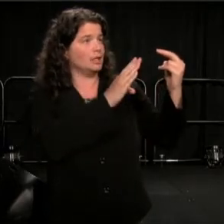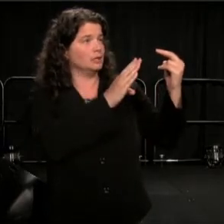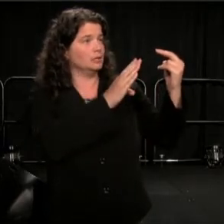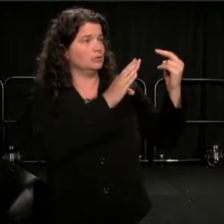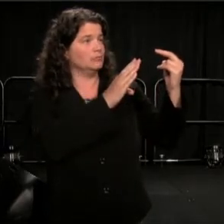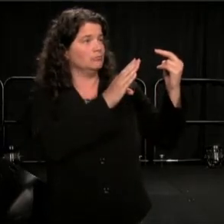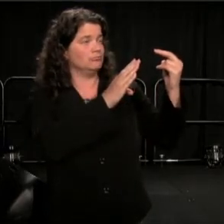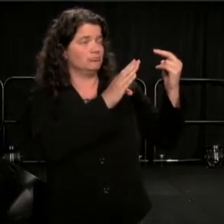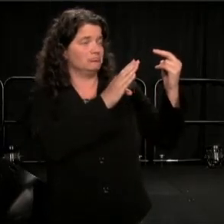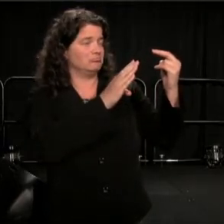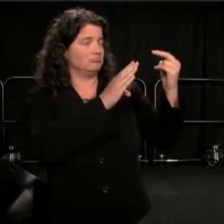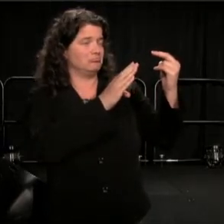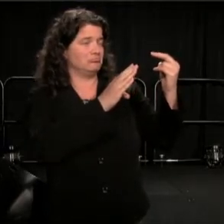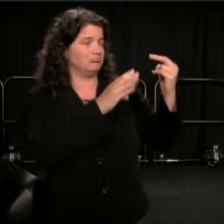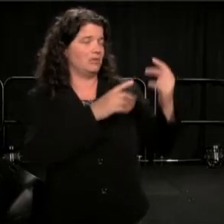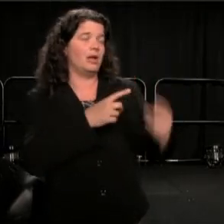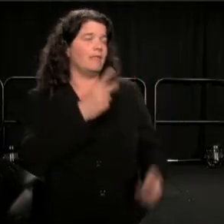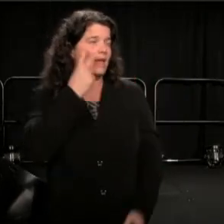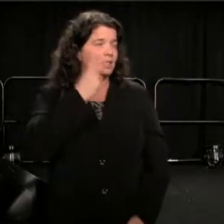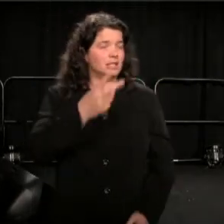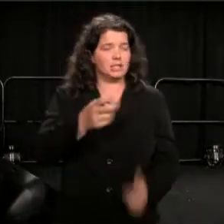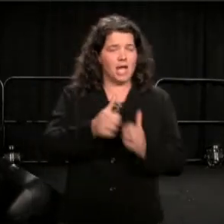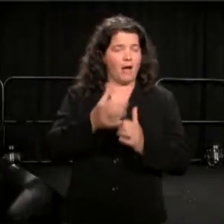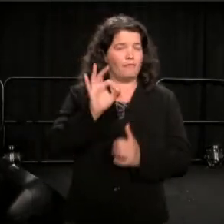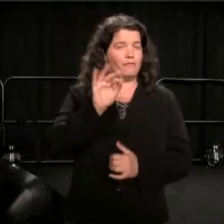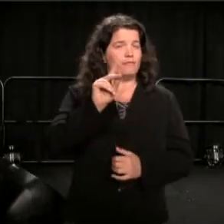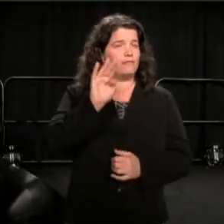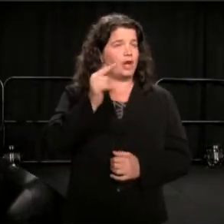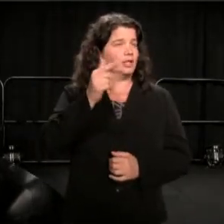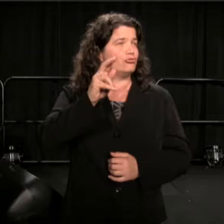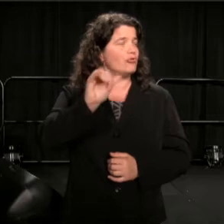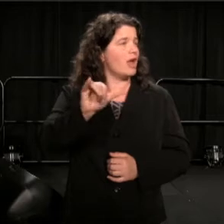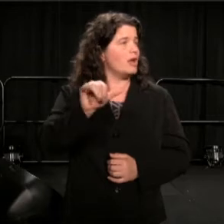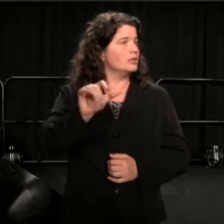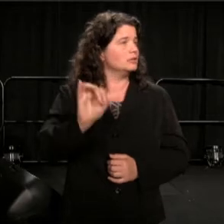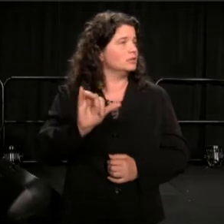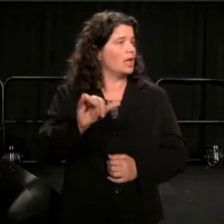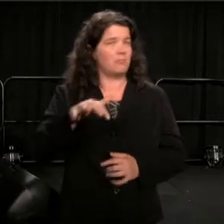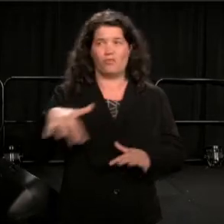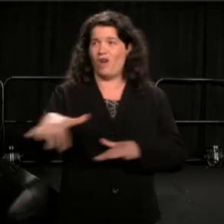I see how he was Freddie Gray, in a way, fuck around this neighborhood.